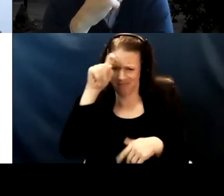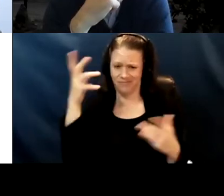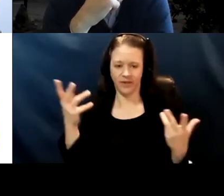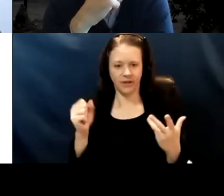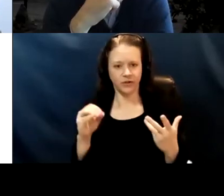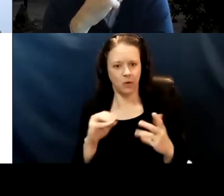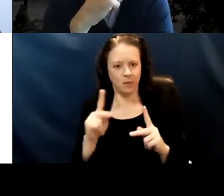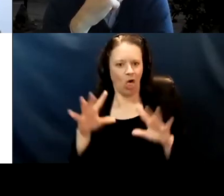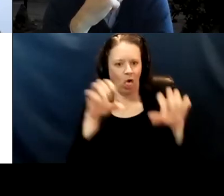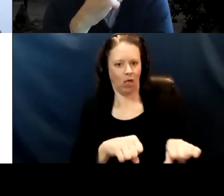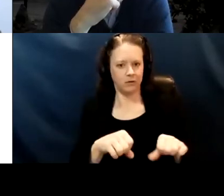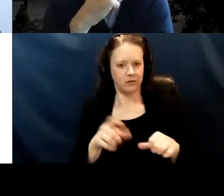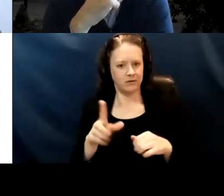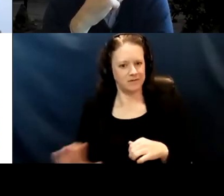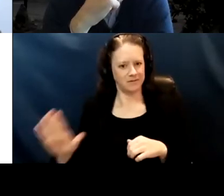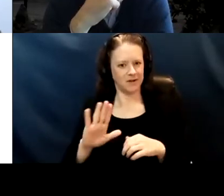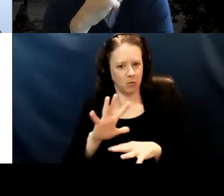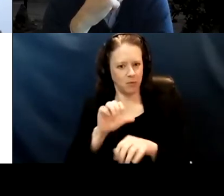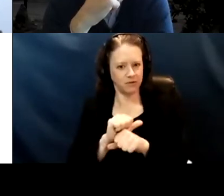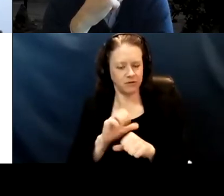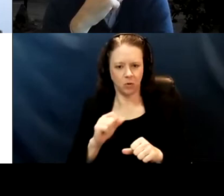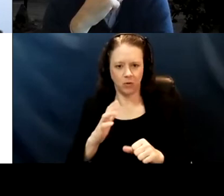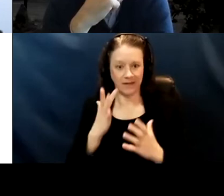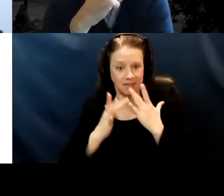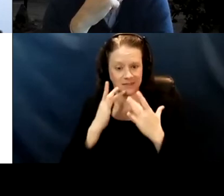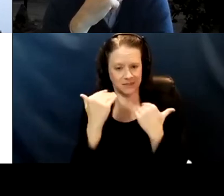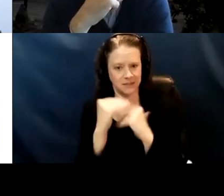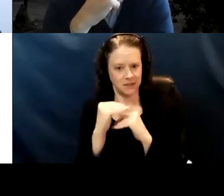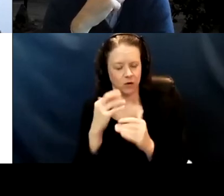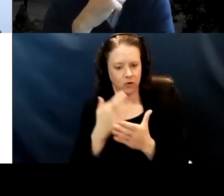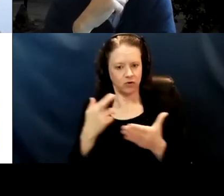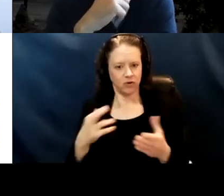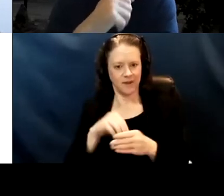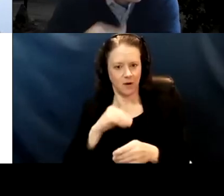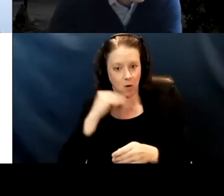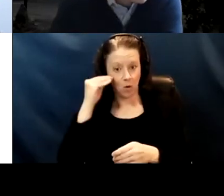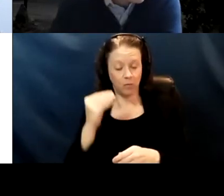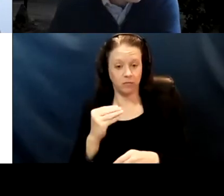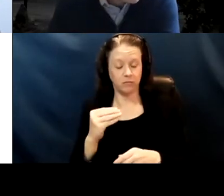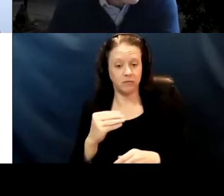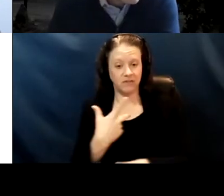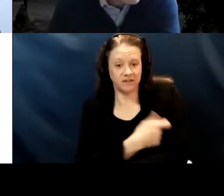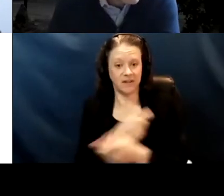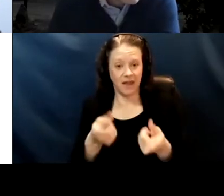however the scarce resource of in-home vaccinations happen, that they're happening to the people